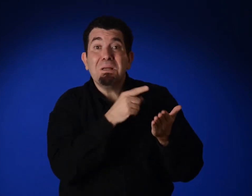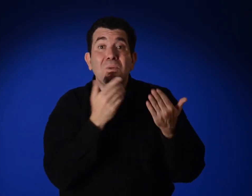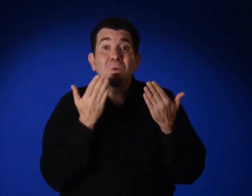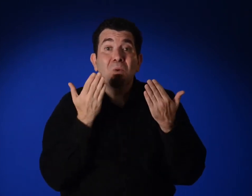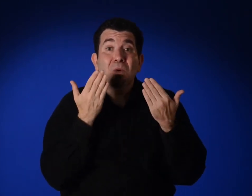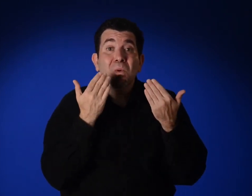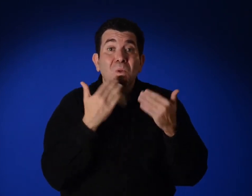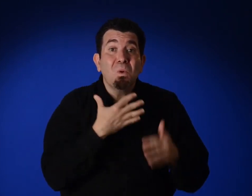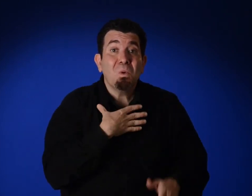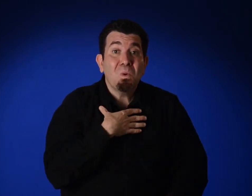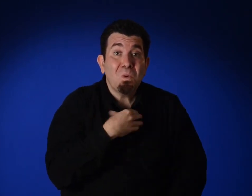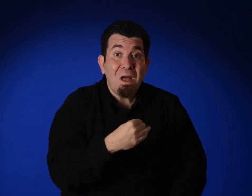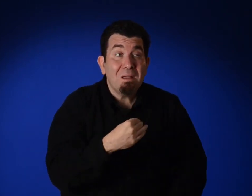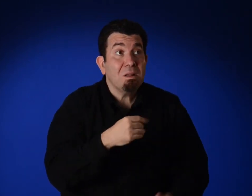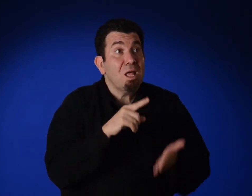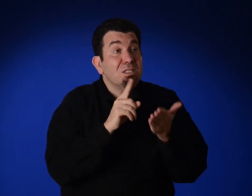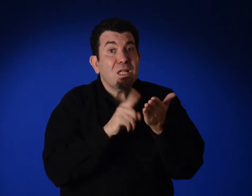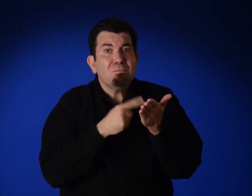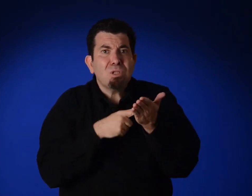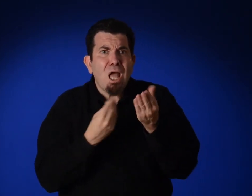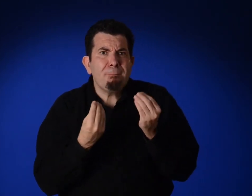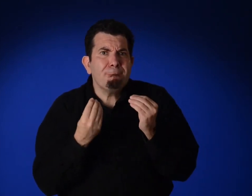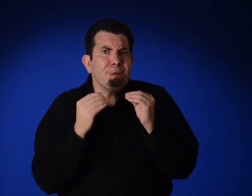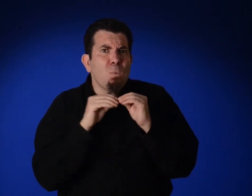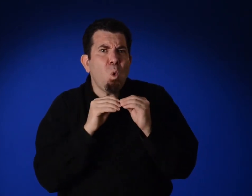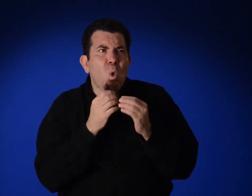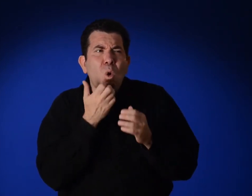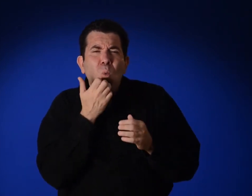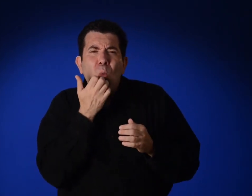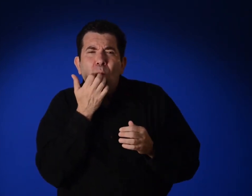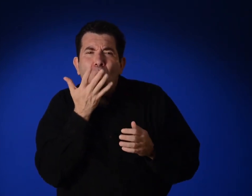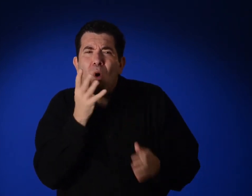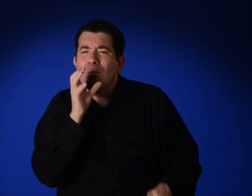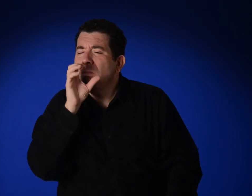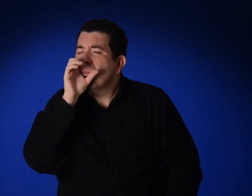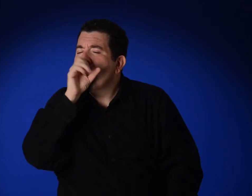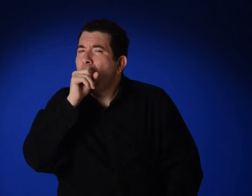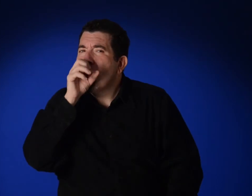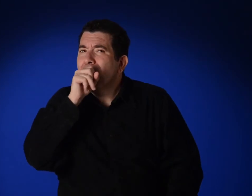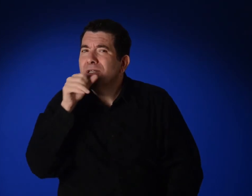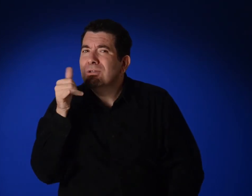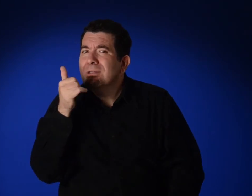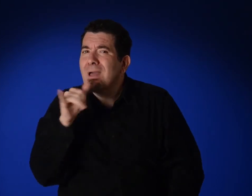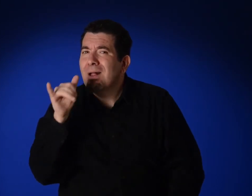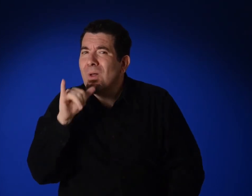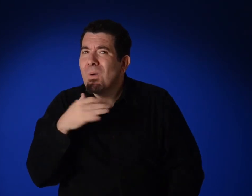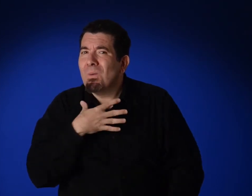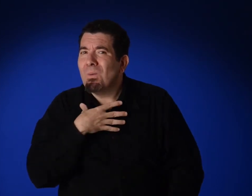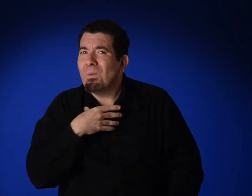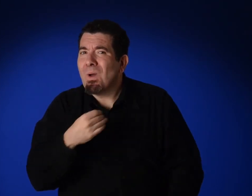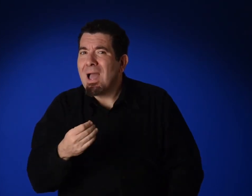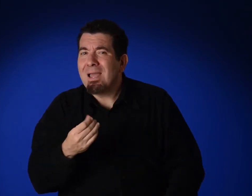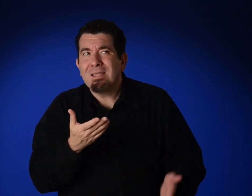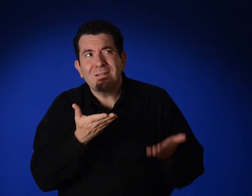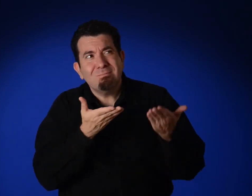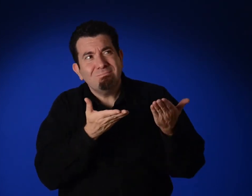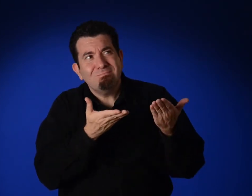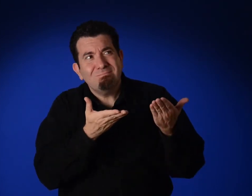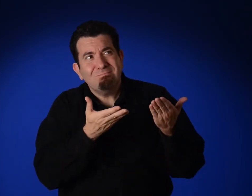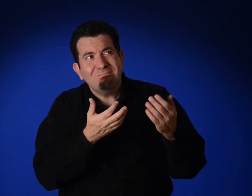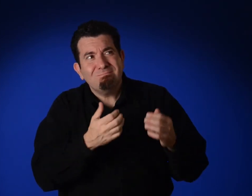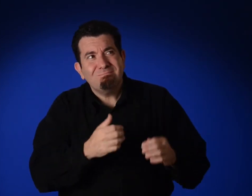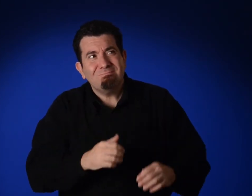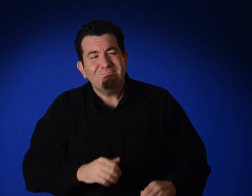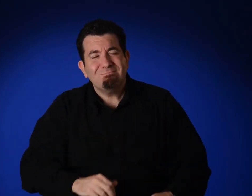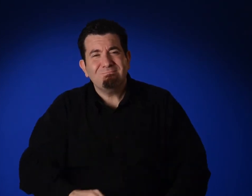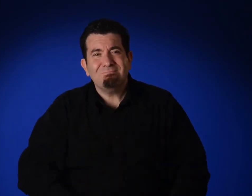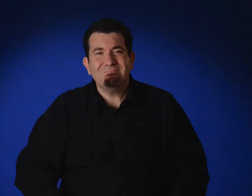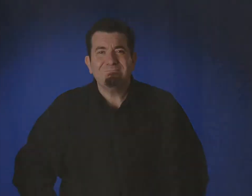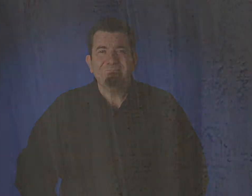Sometimes the white is cool, sometimes the white is a warmer yellowish orange hue.